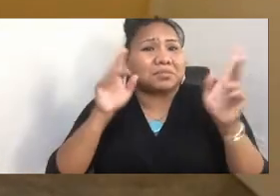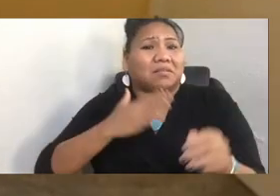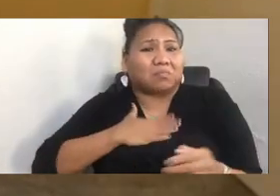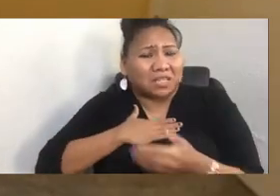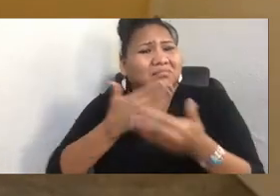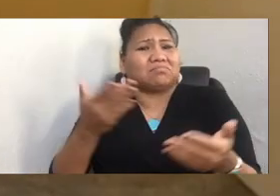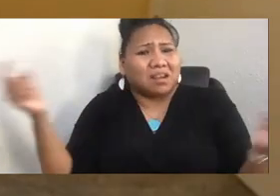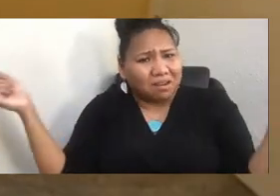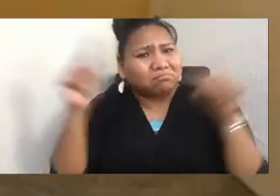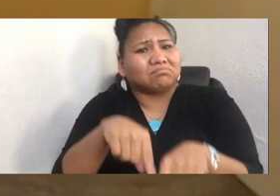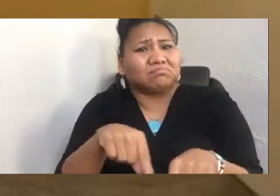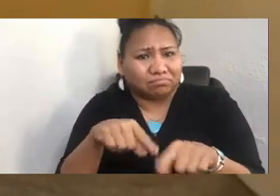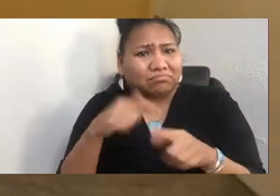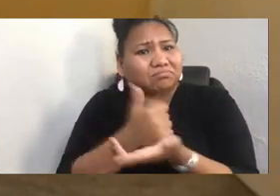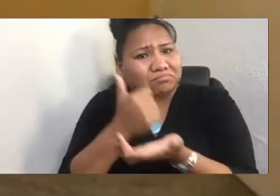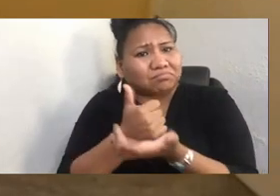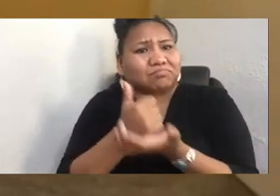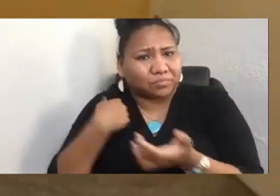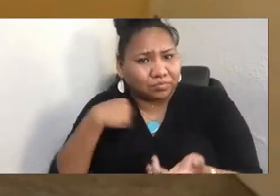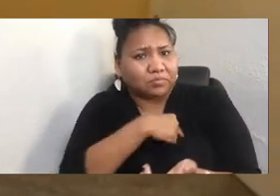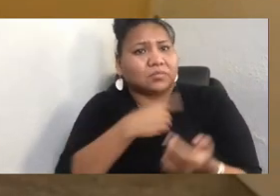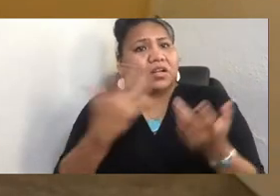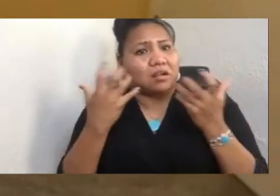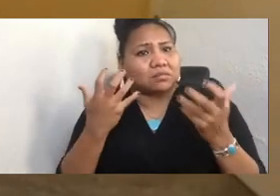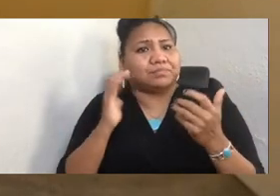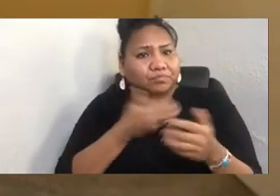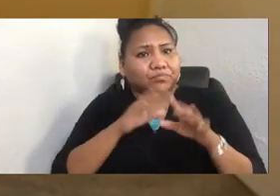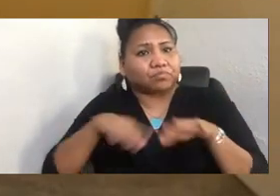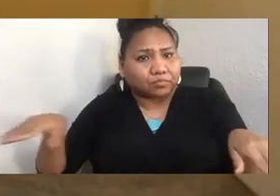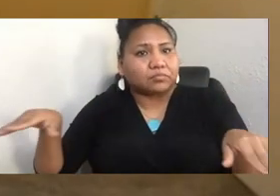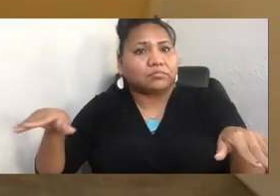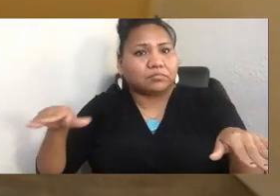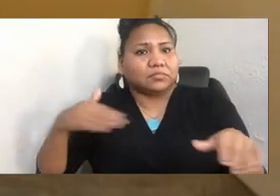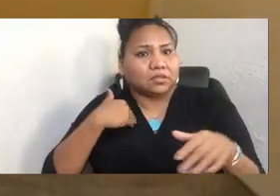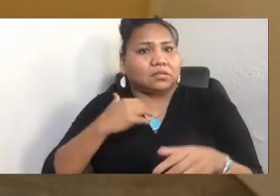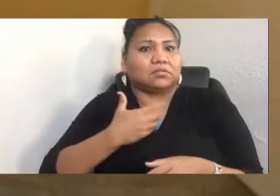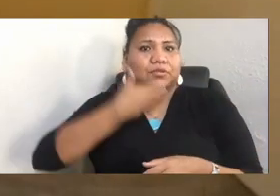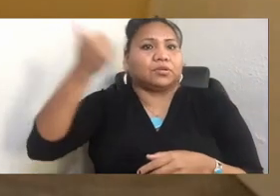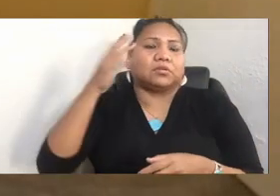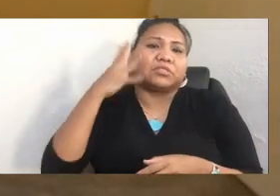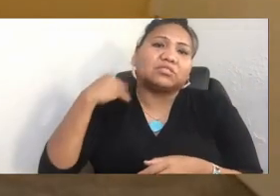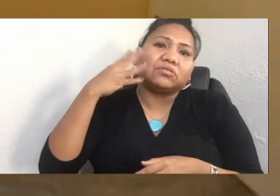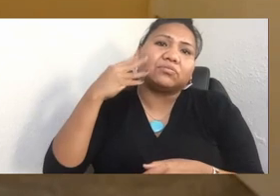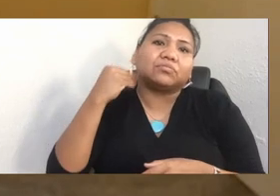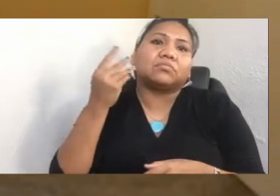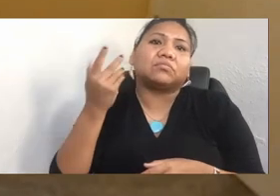We want our children to have a better experience. All of us do, Native and non-native. So it's time we come together, put our hearts and minds